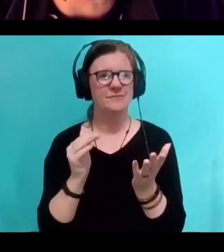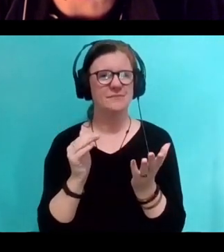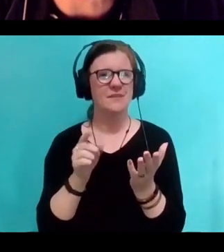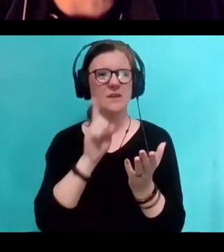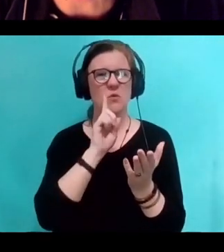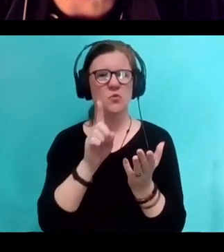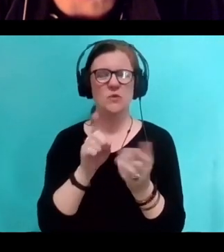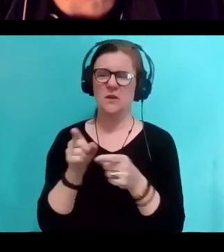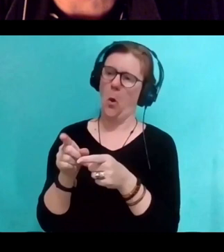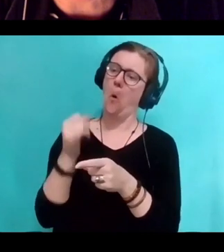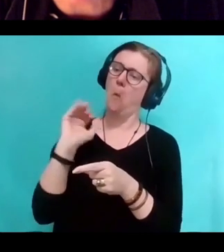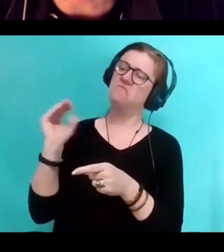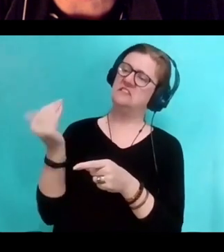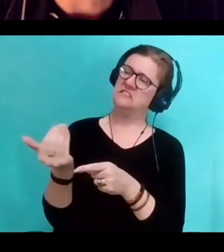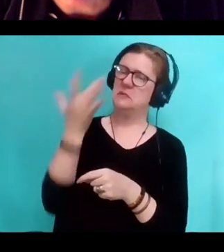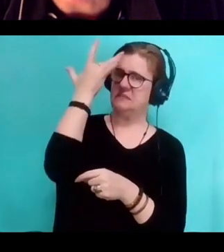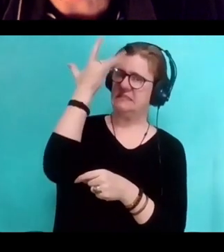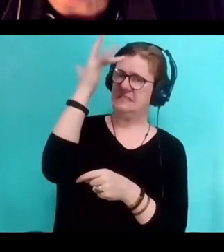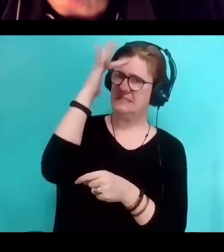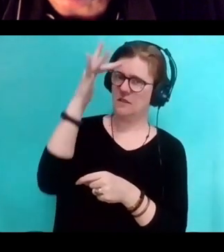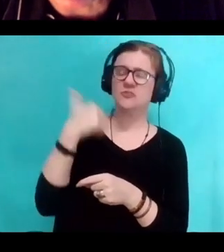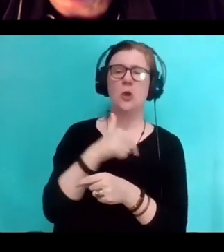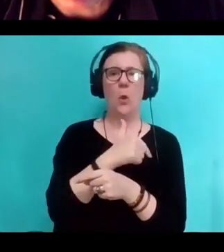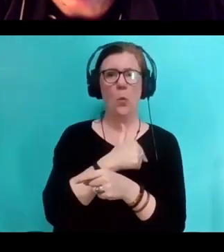if it's intelligent upon a scale that we have devised.